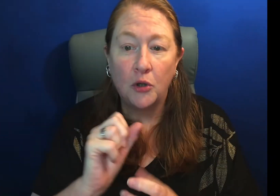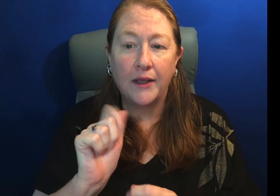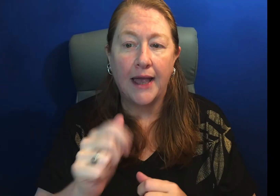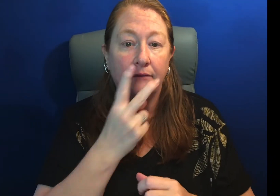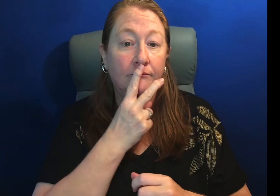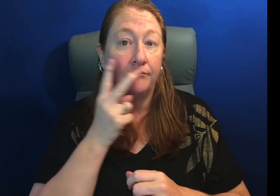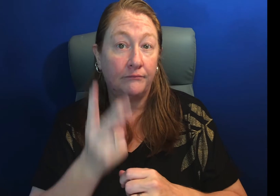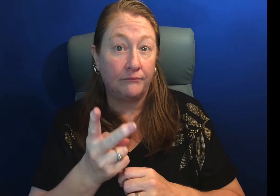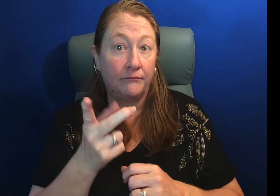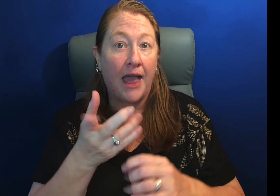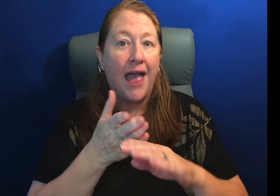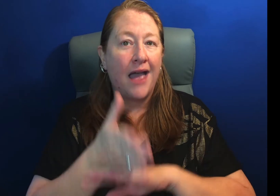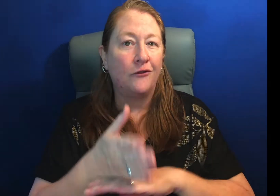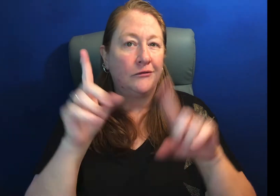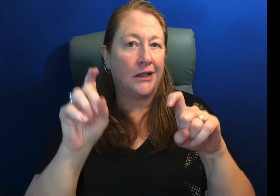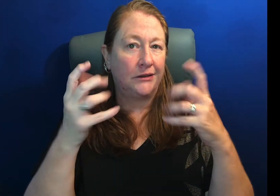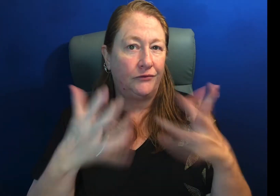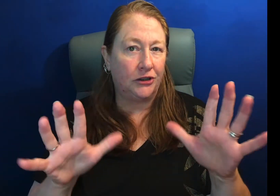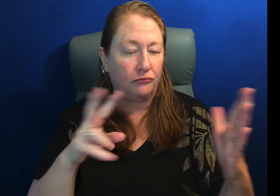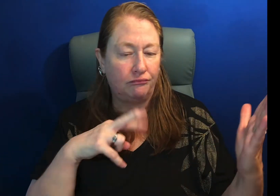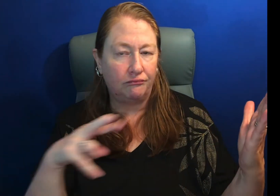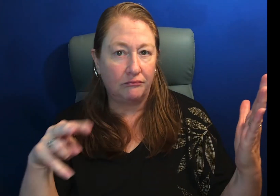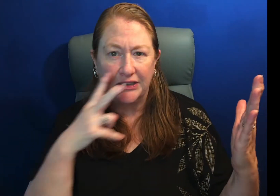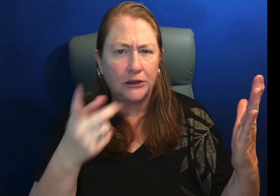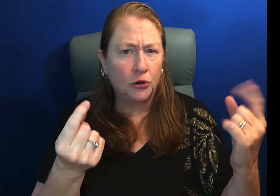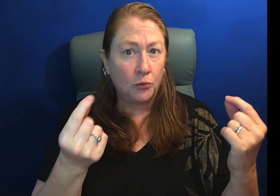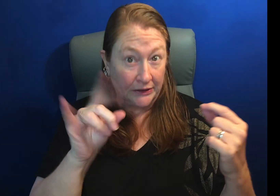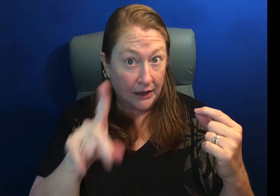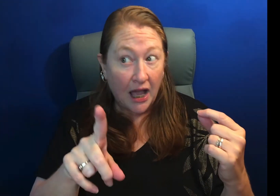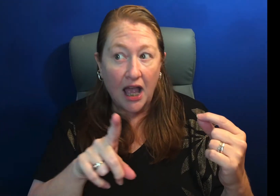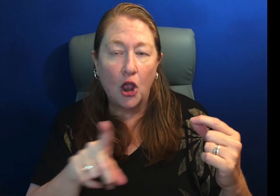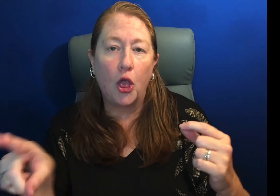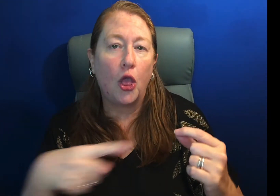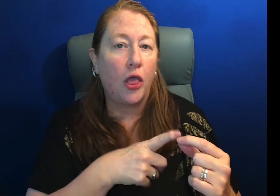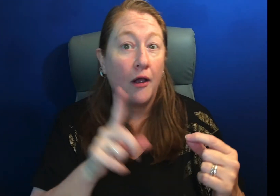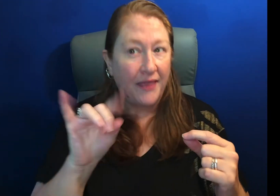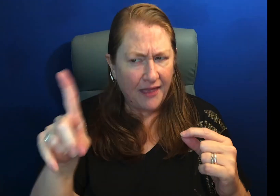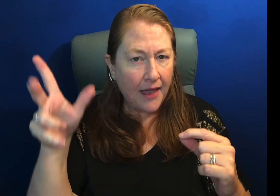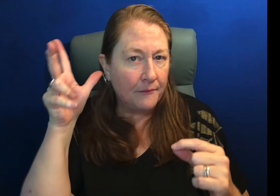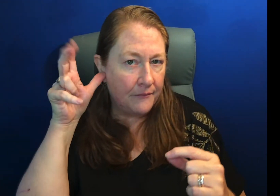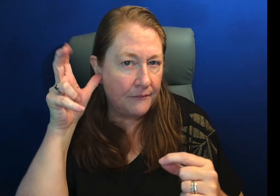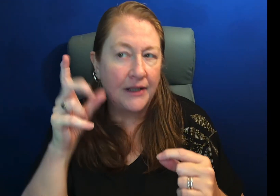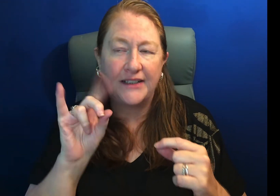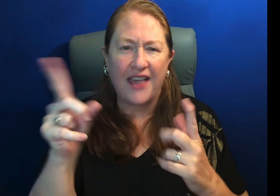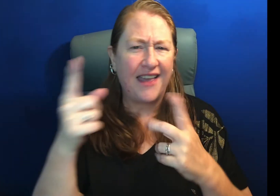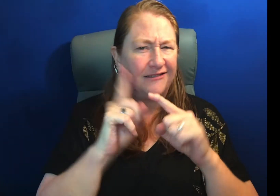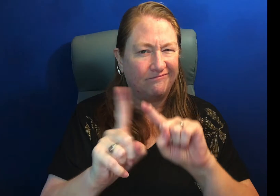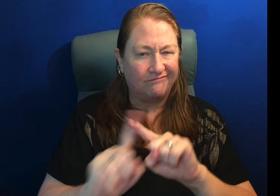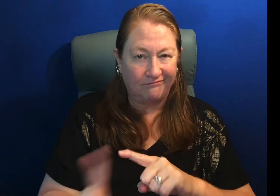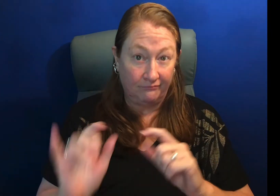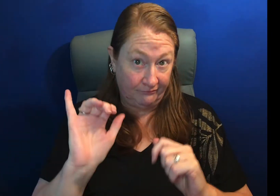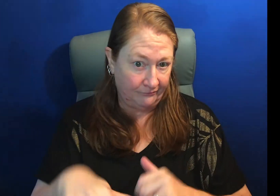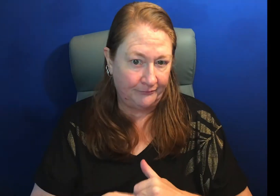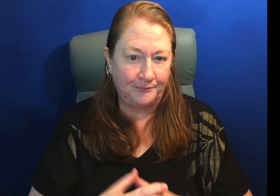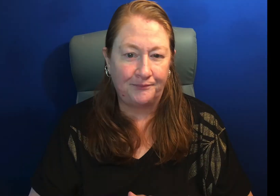Instructors can view these recordings after the exam session is over.